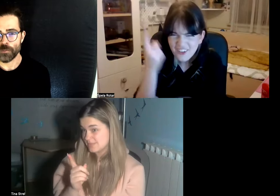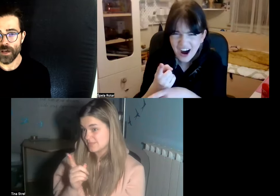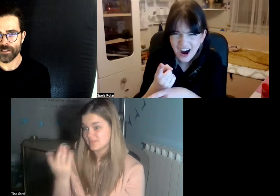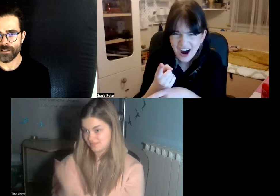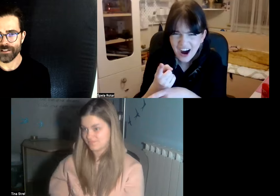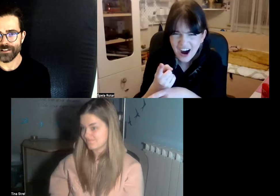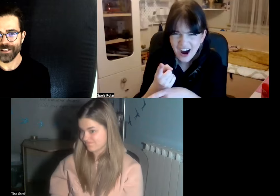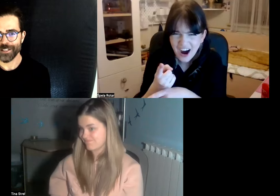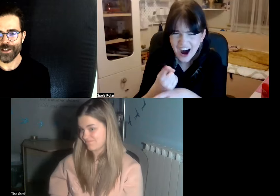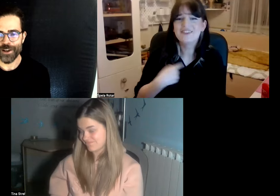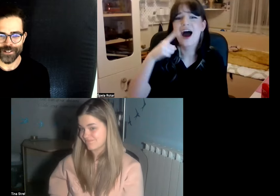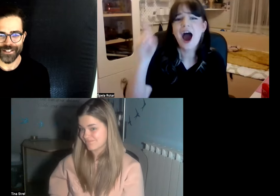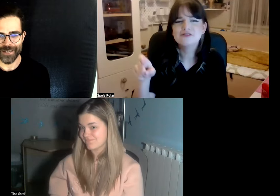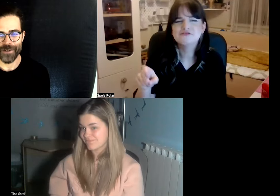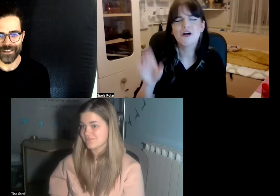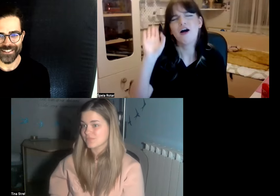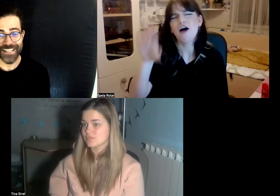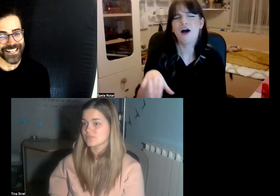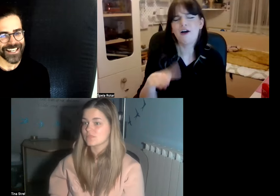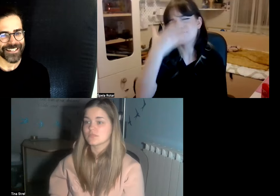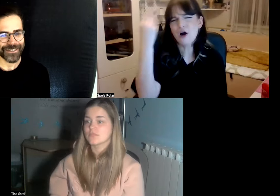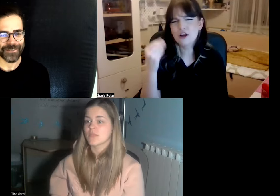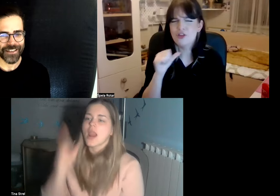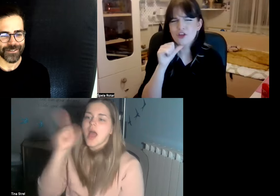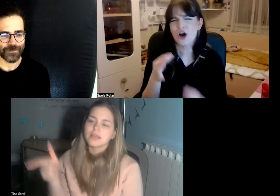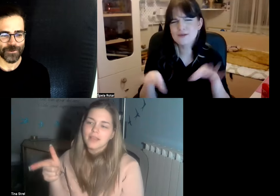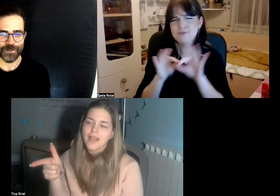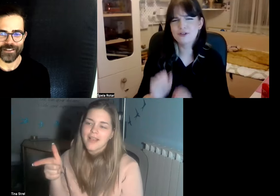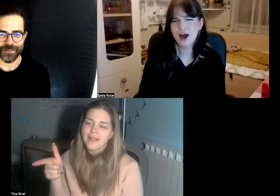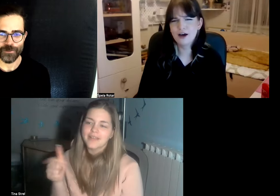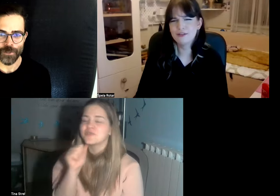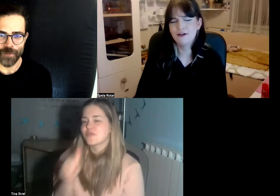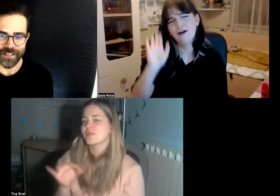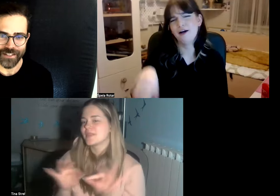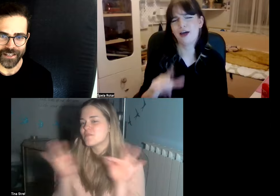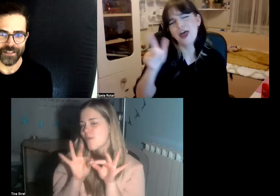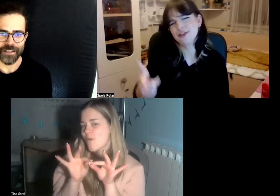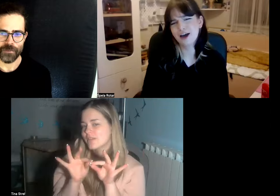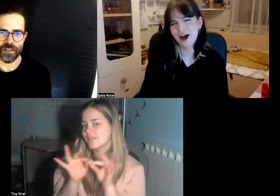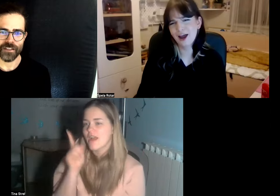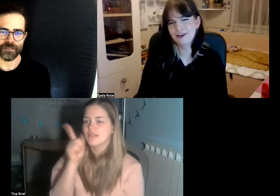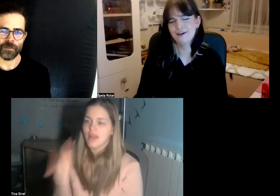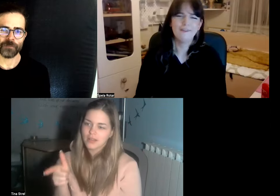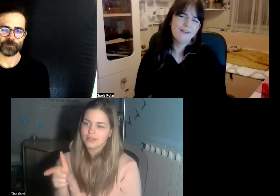and they don't respect turns that much yeah yeah that's that is true that is true it's kind of thing but I think I mean